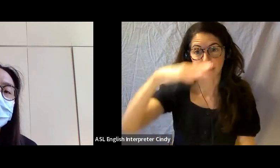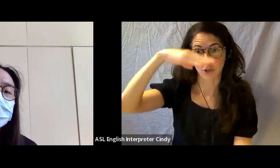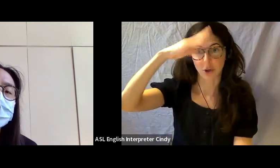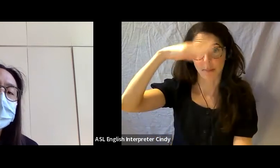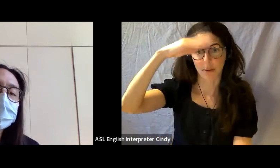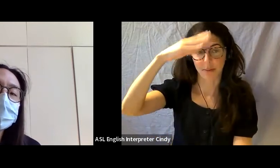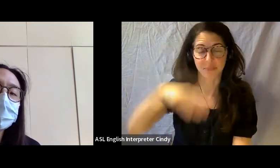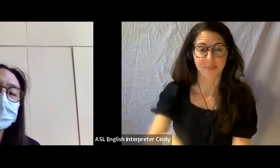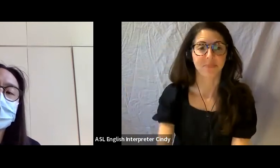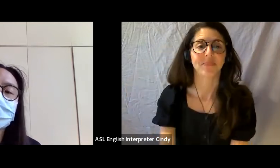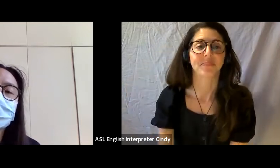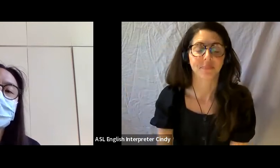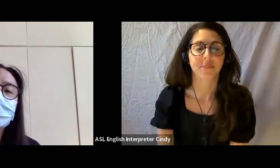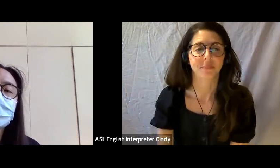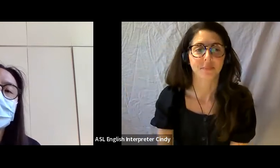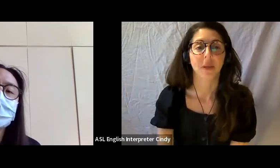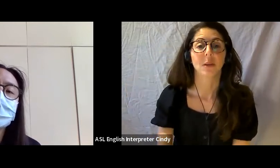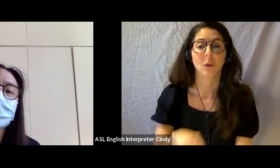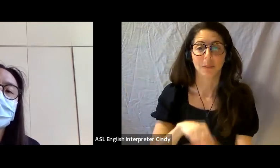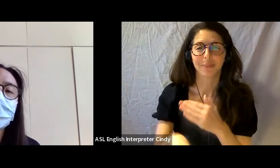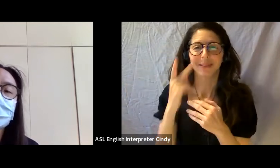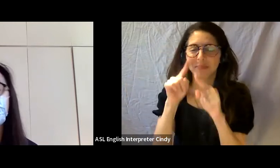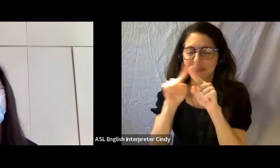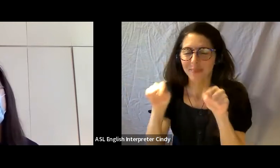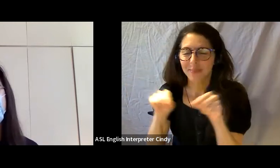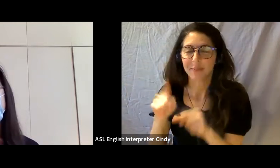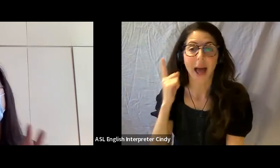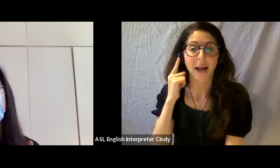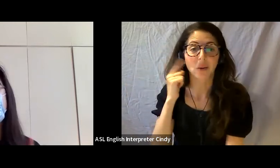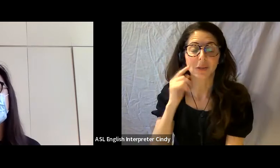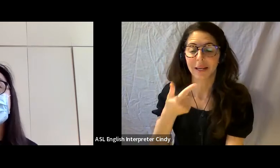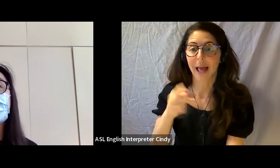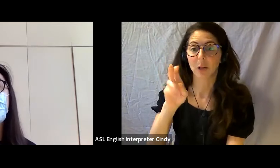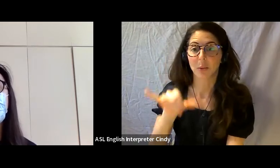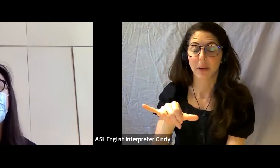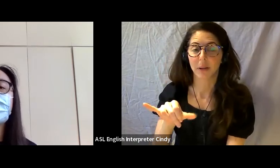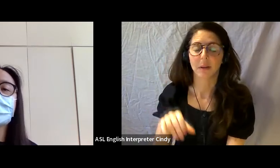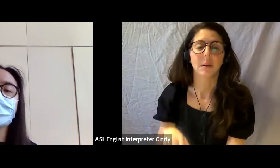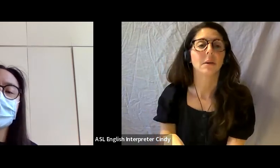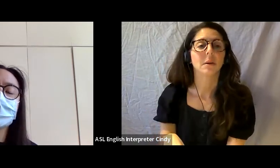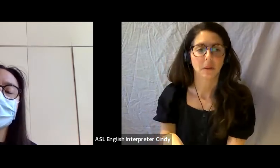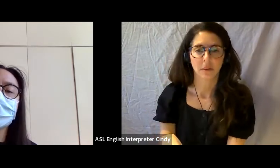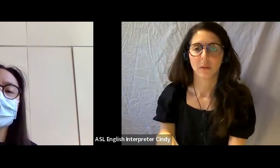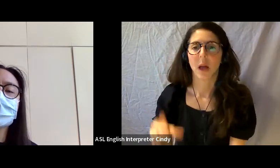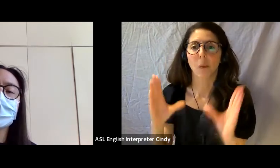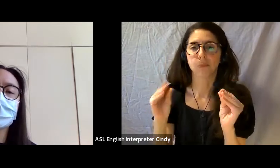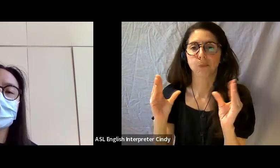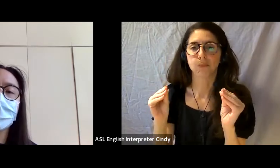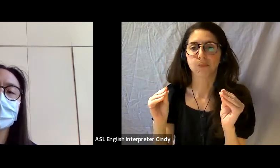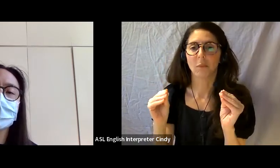You come in, there's what’s called an acoustic gallery on the left, and so that’s a space that’s been padded with soundproof panels